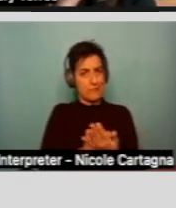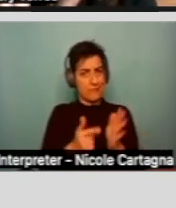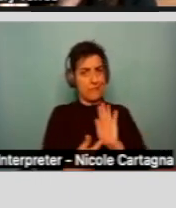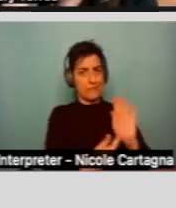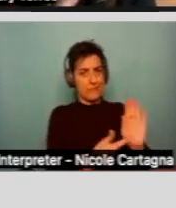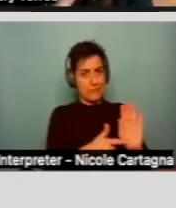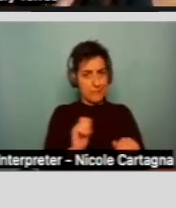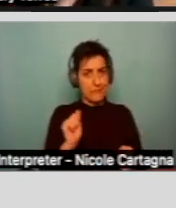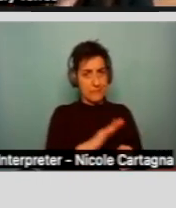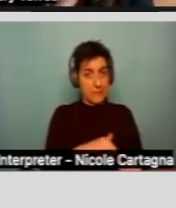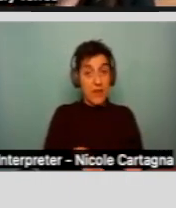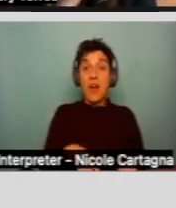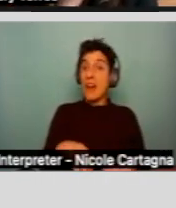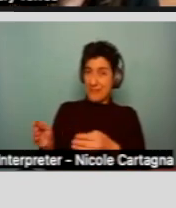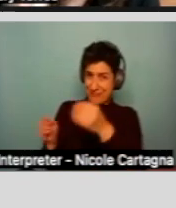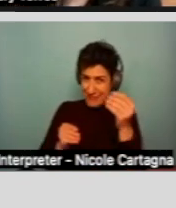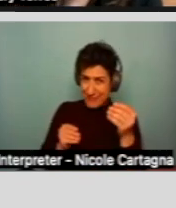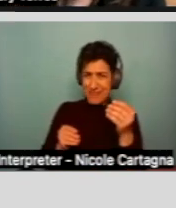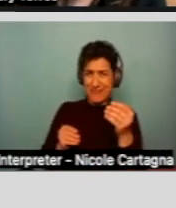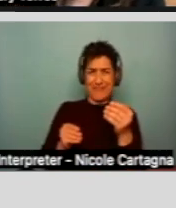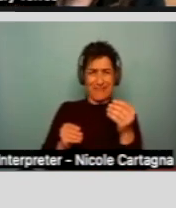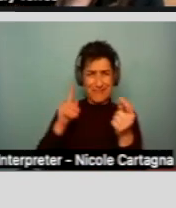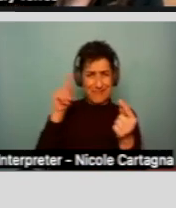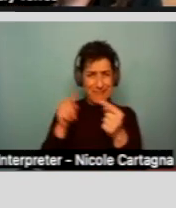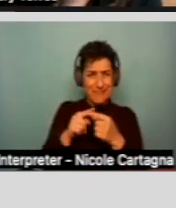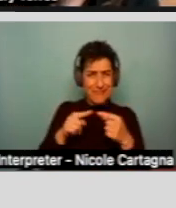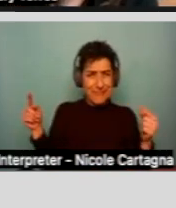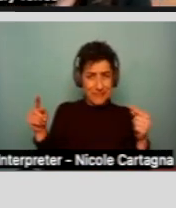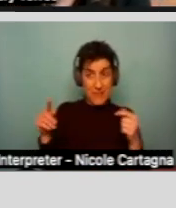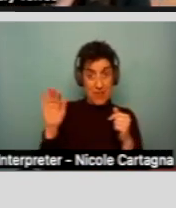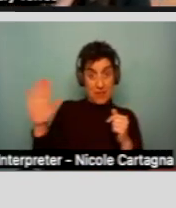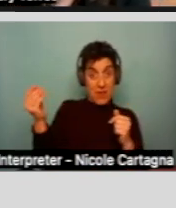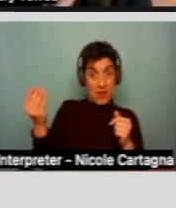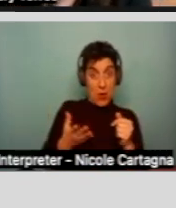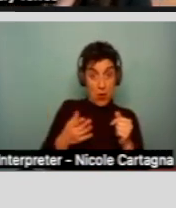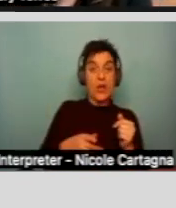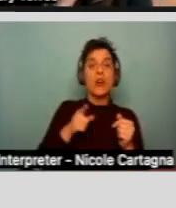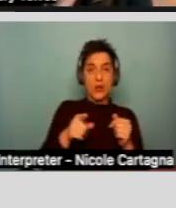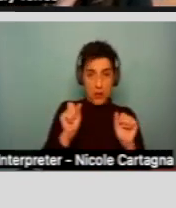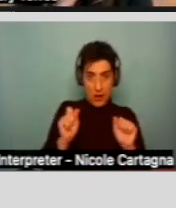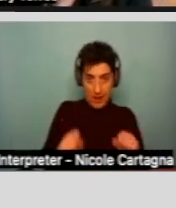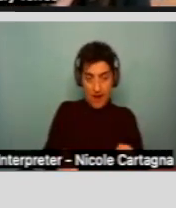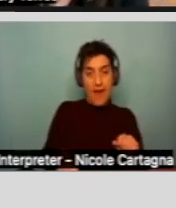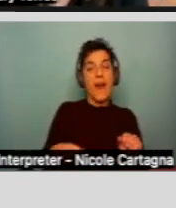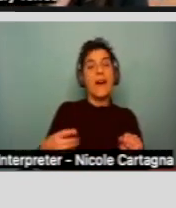If you disagree with that notice of action, you have the opportunity to appeal.